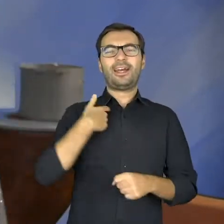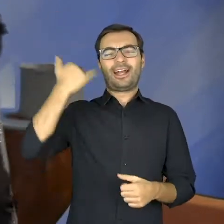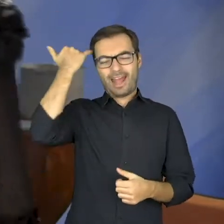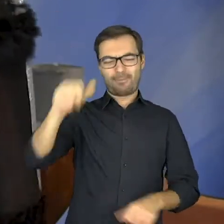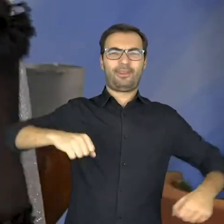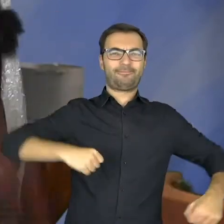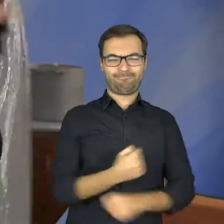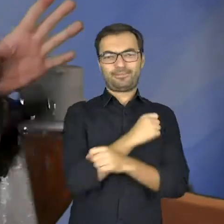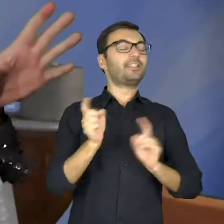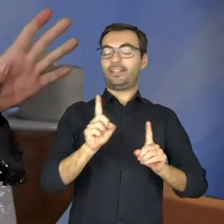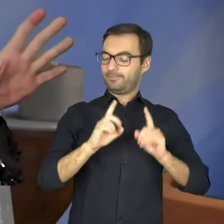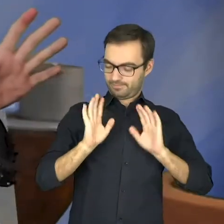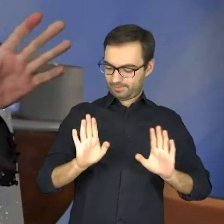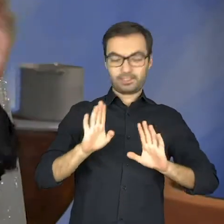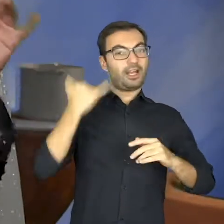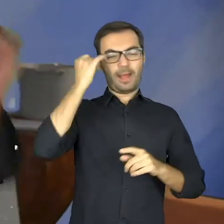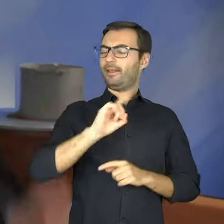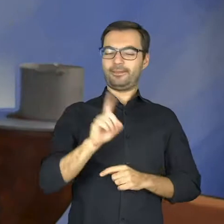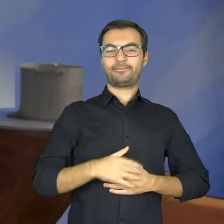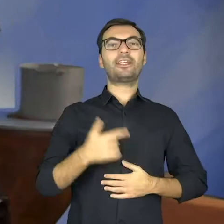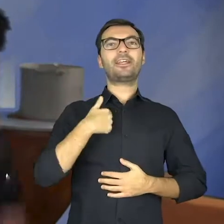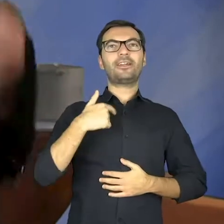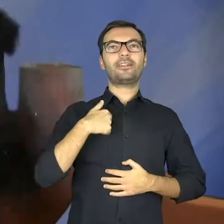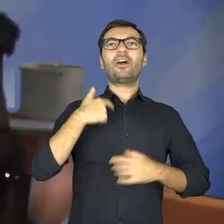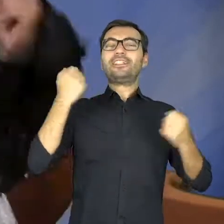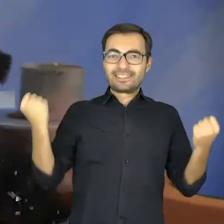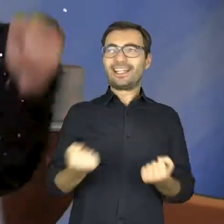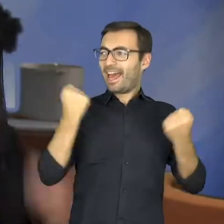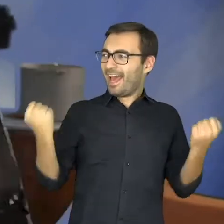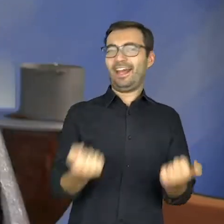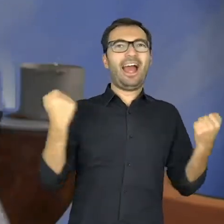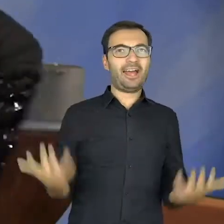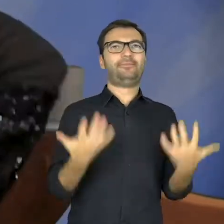I’m silly! But, wait! I’m not silly, I do as much as I can!